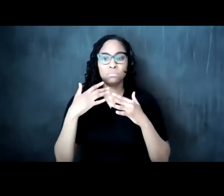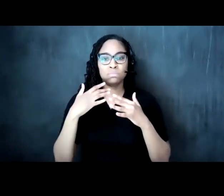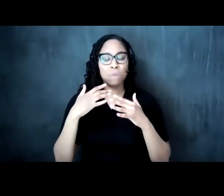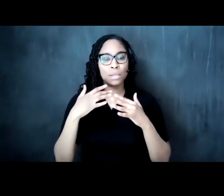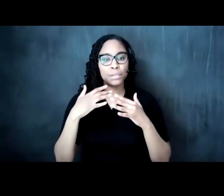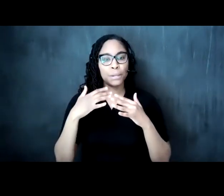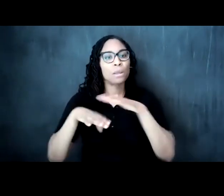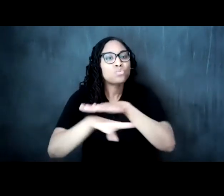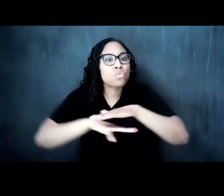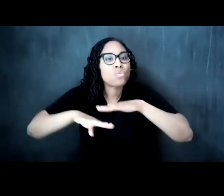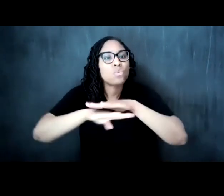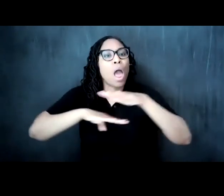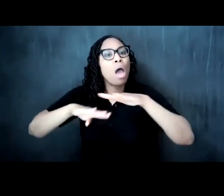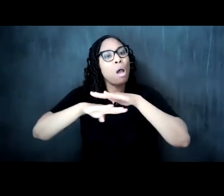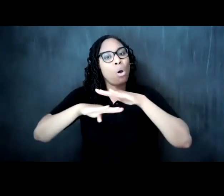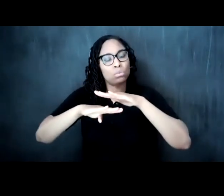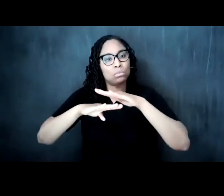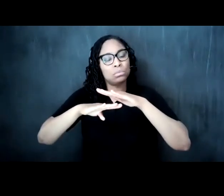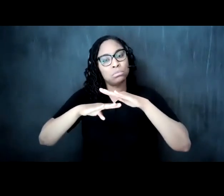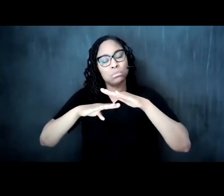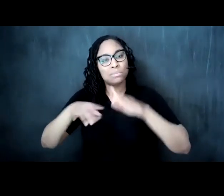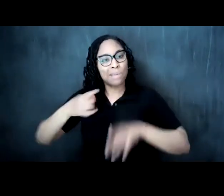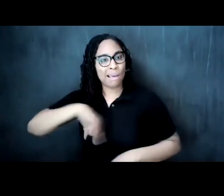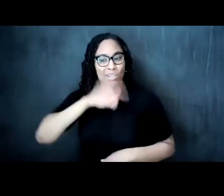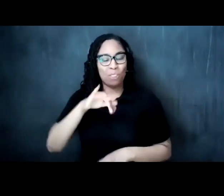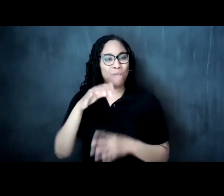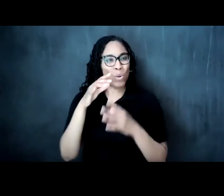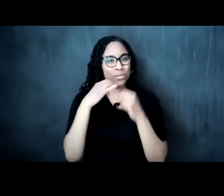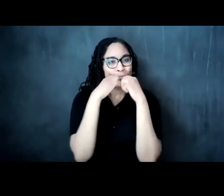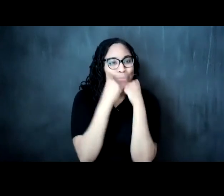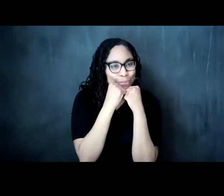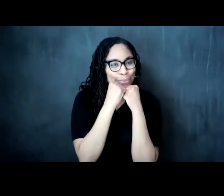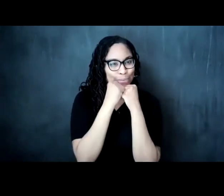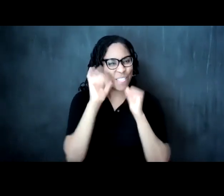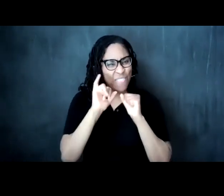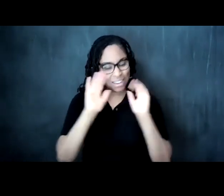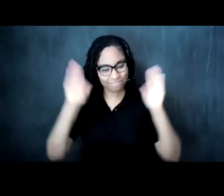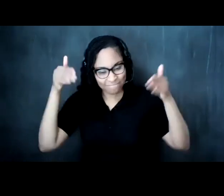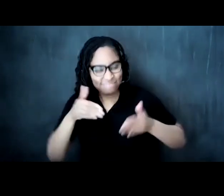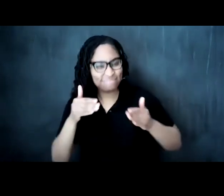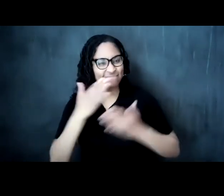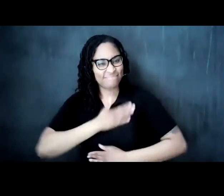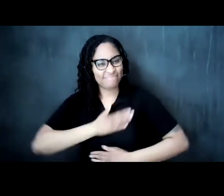back into those values that mean so much is the sense that we